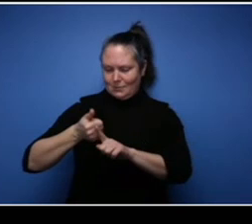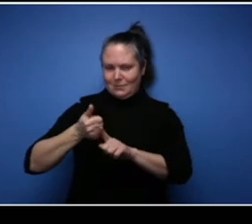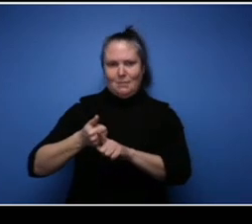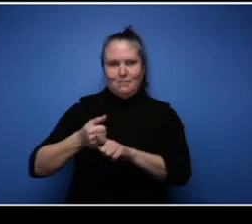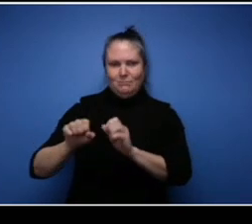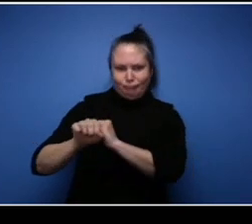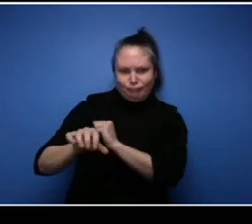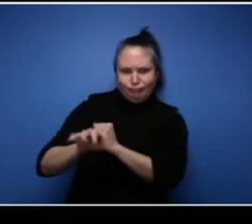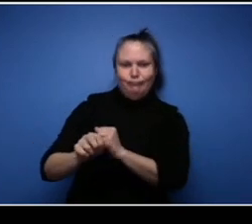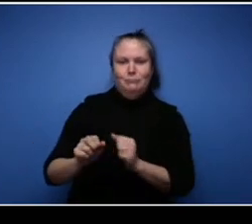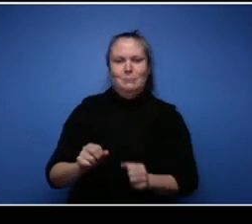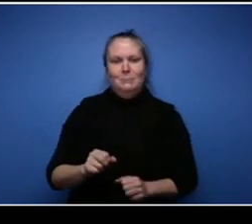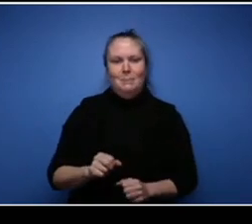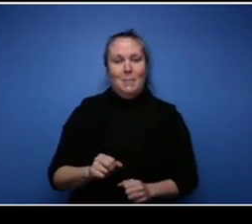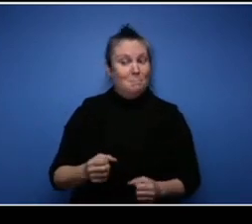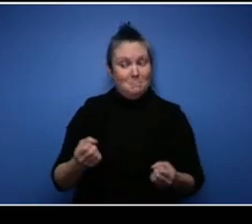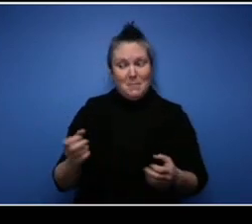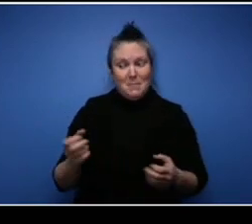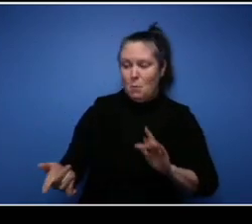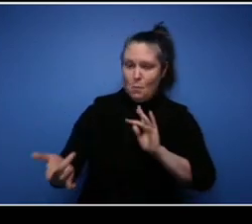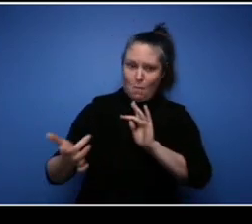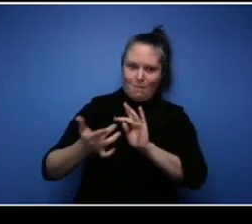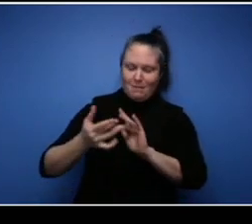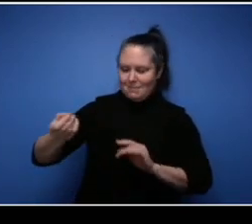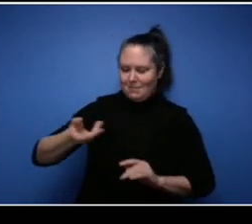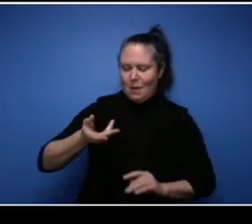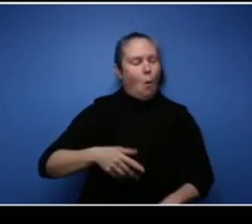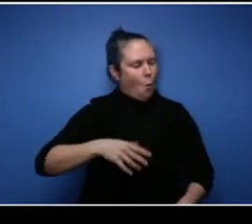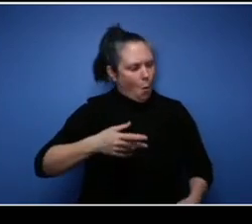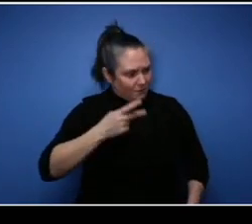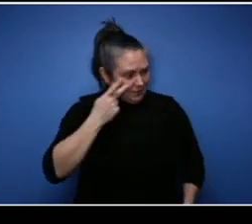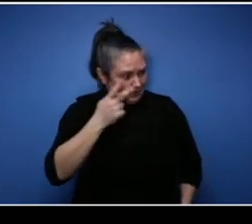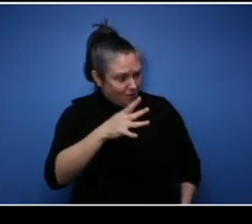going the other day, you know are you driving it? I said no I'm not driving it but you know